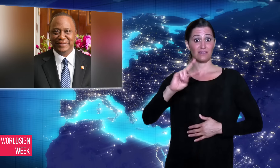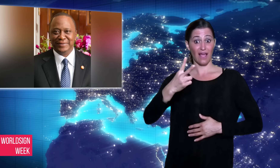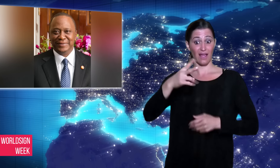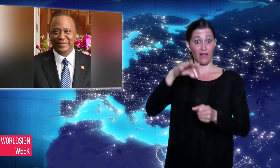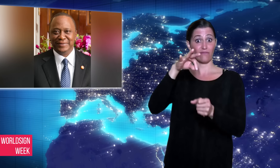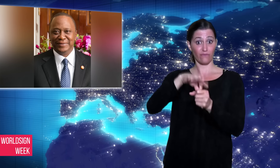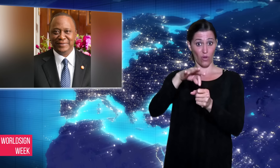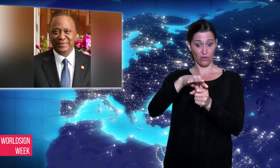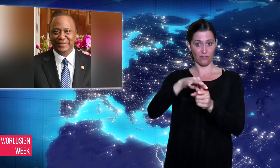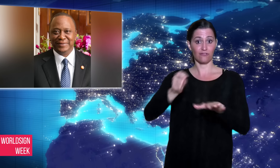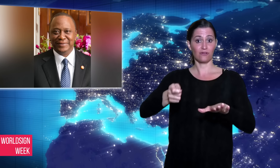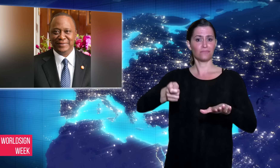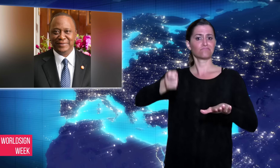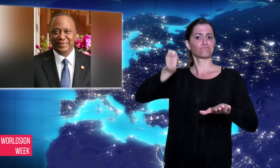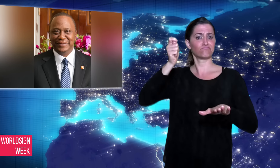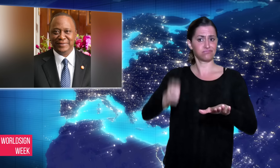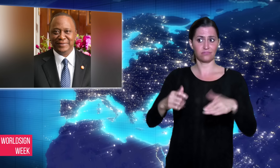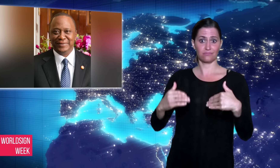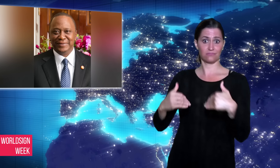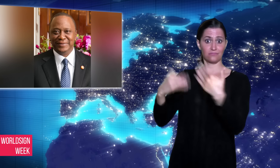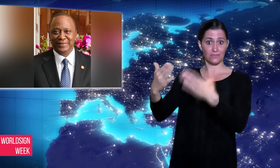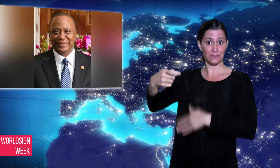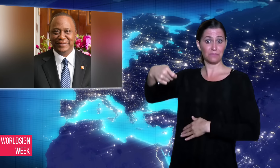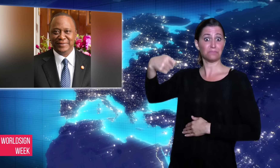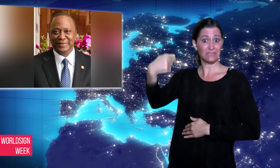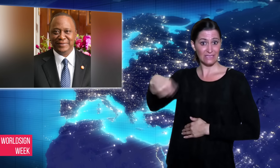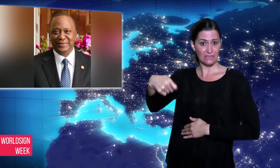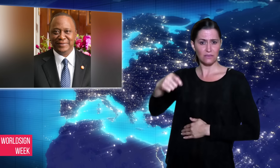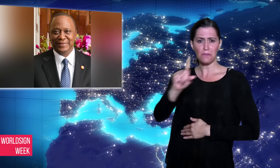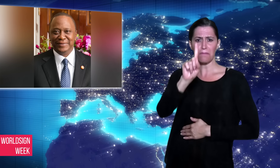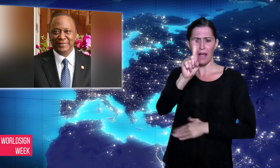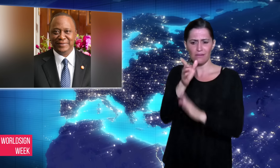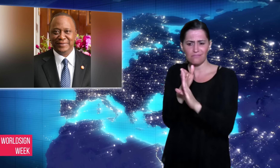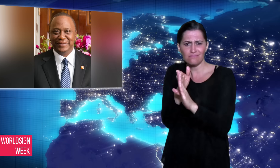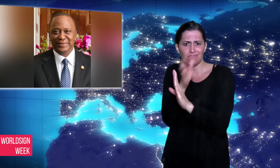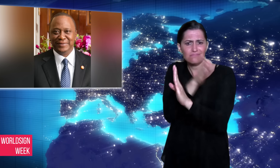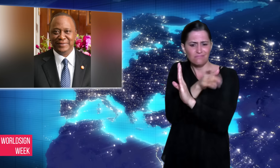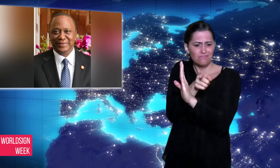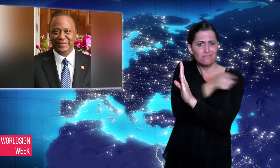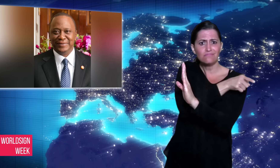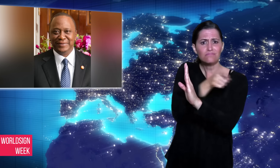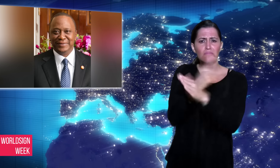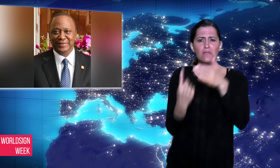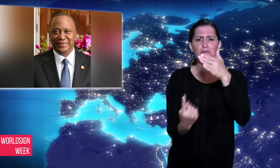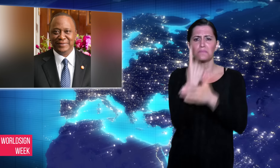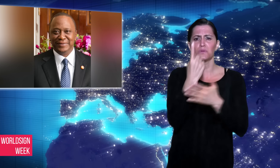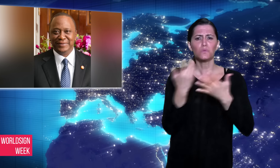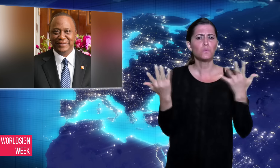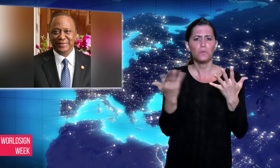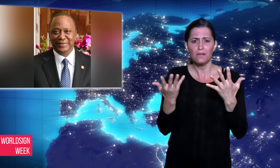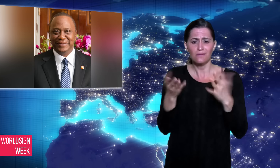Prior to the ruling, there were